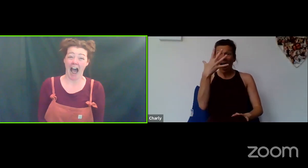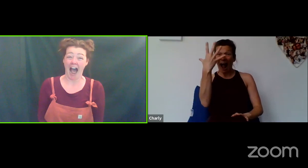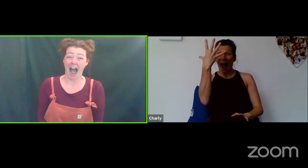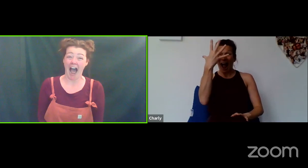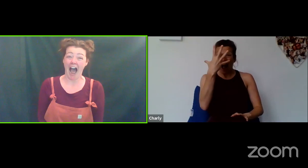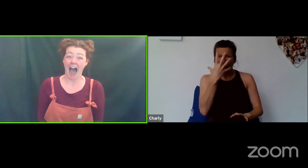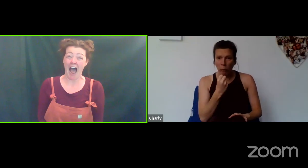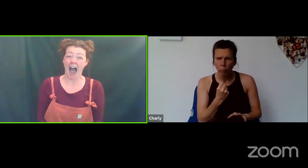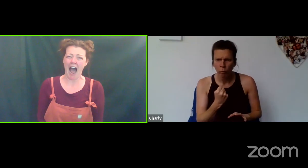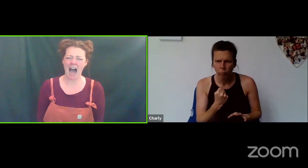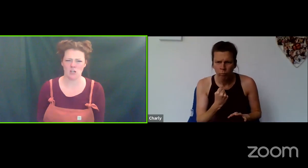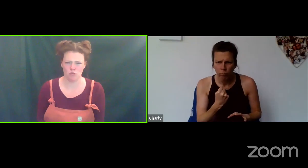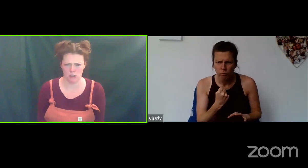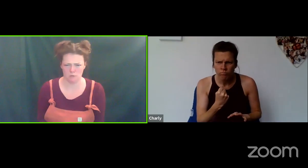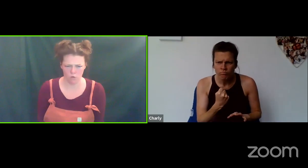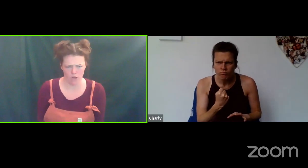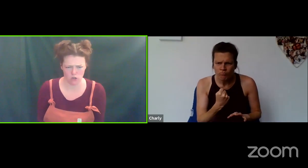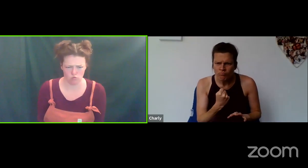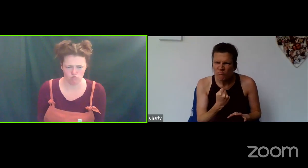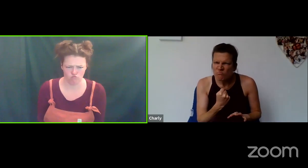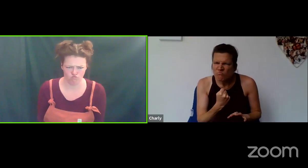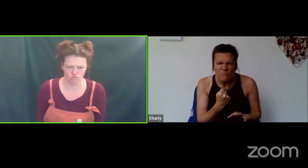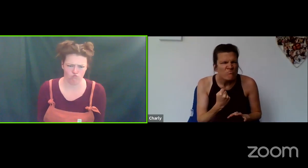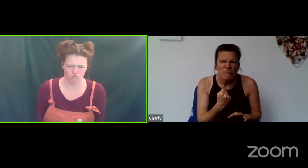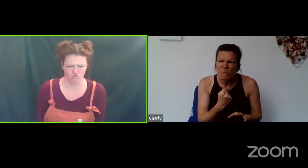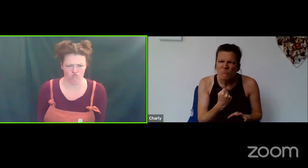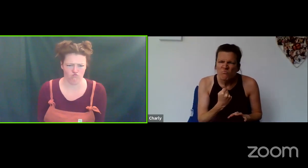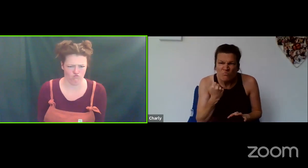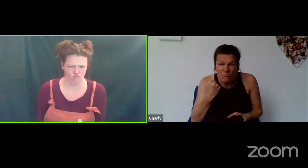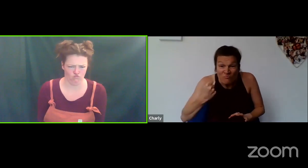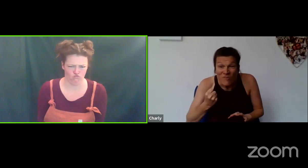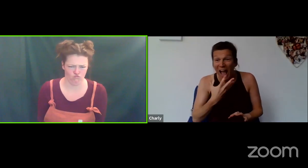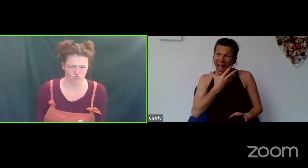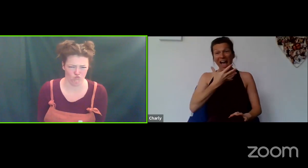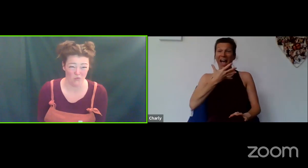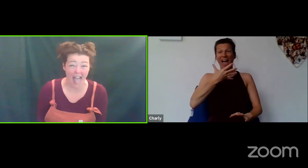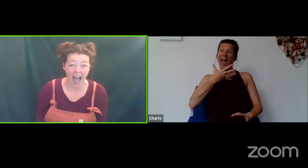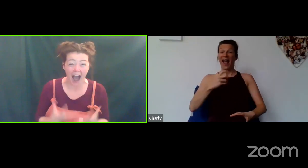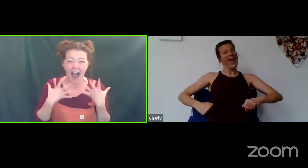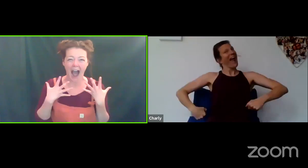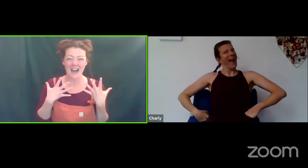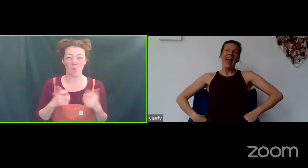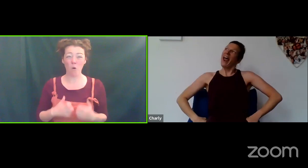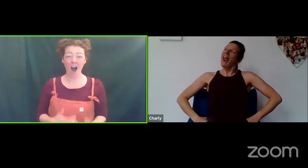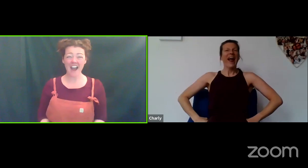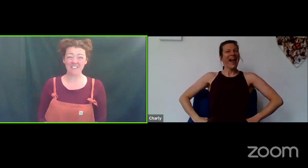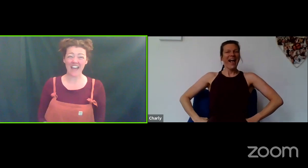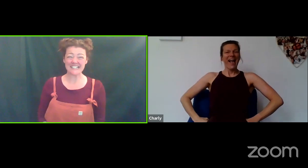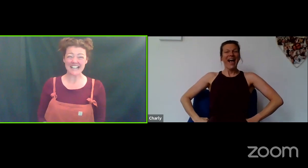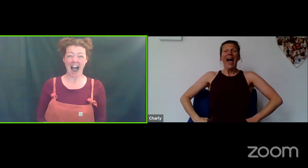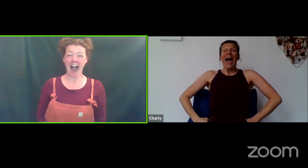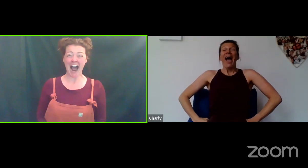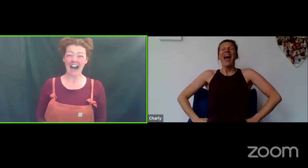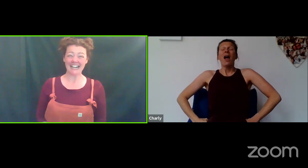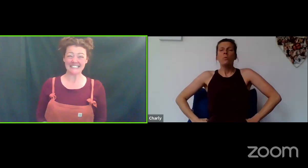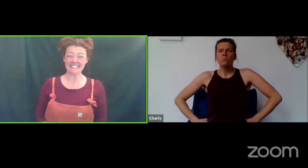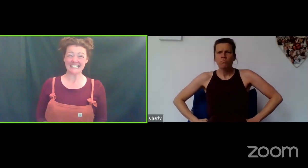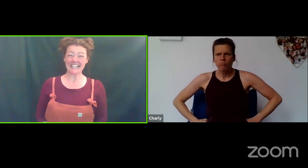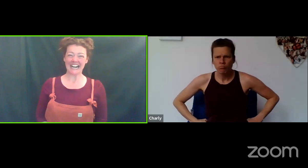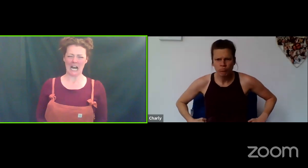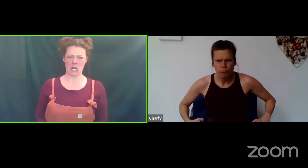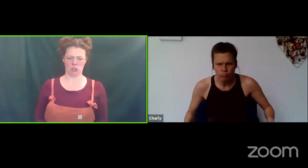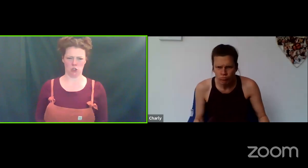And a really small face... and a wide face... and small.